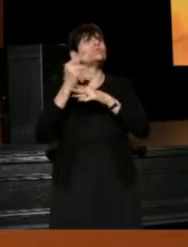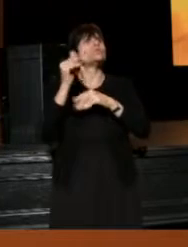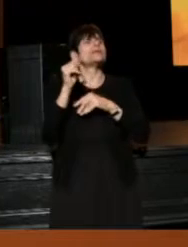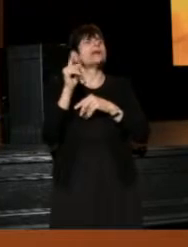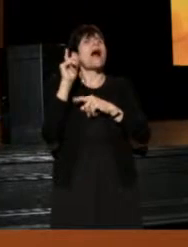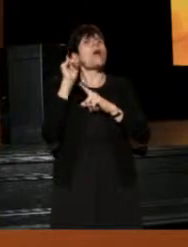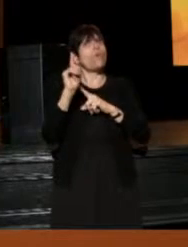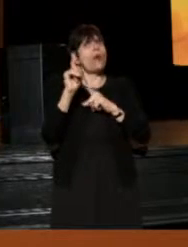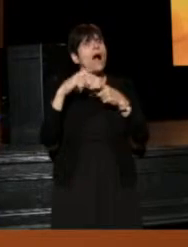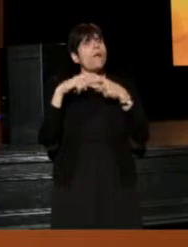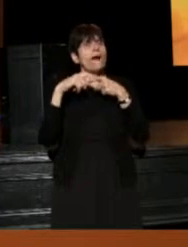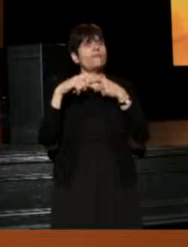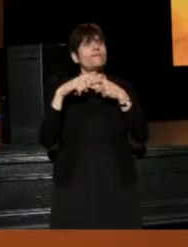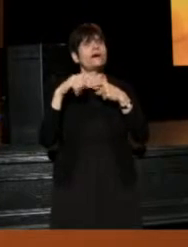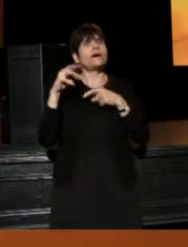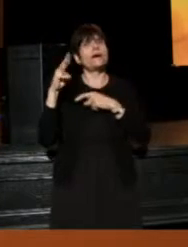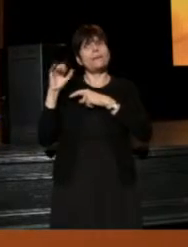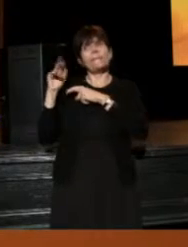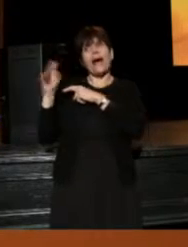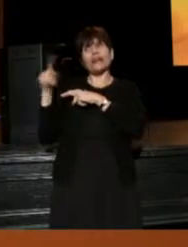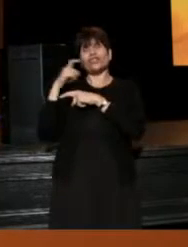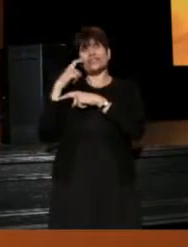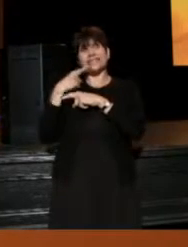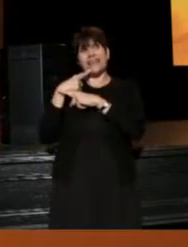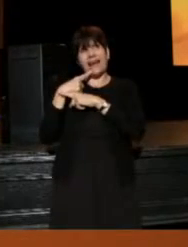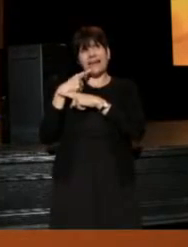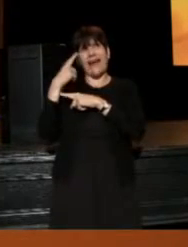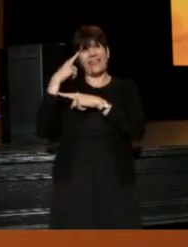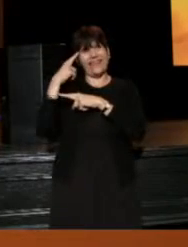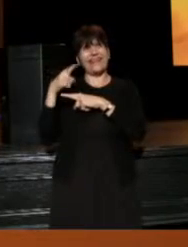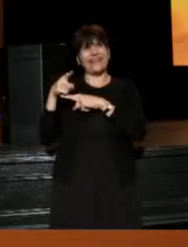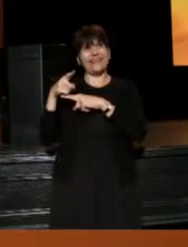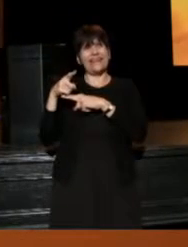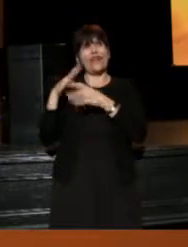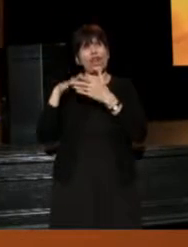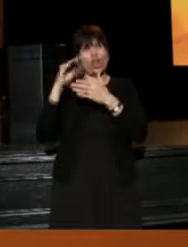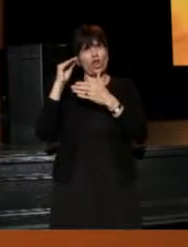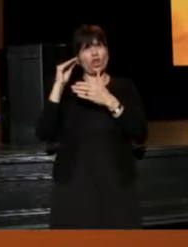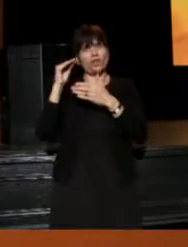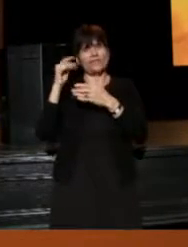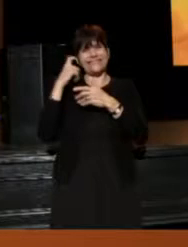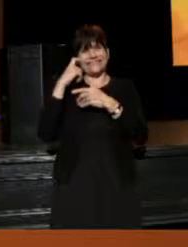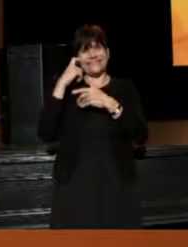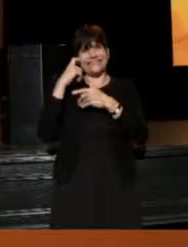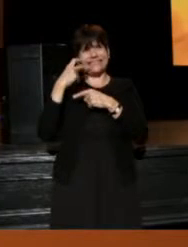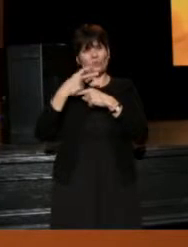However, like Michael just said, it's, I think, and this is what I learned over the past couple of days -